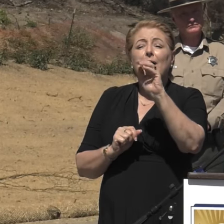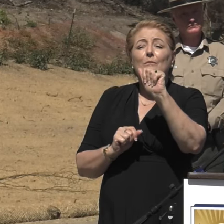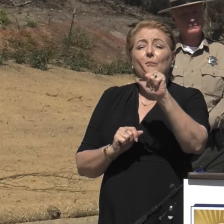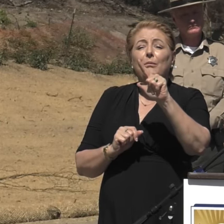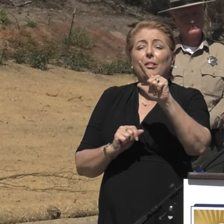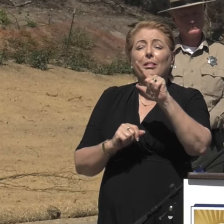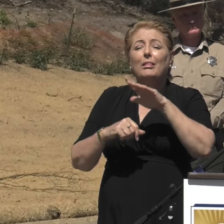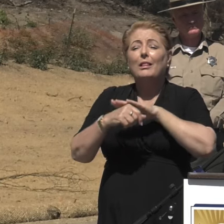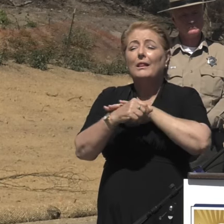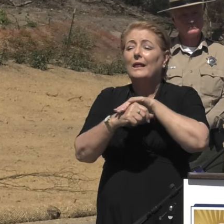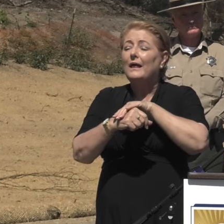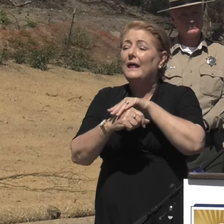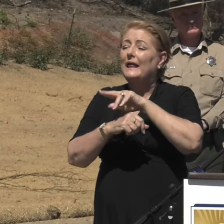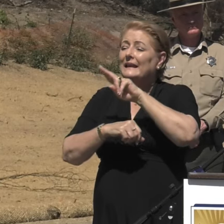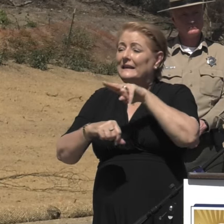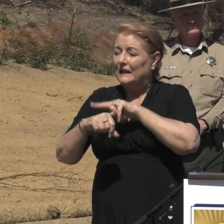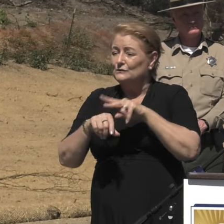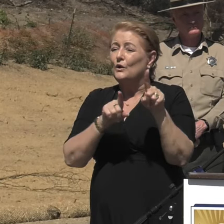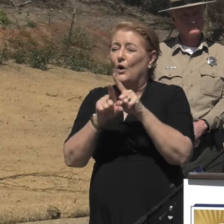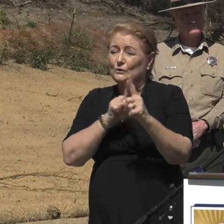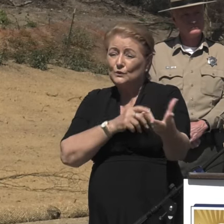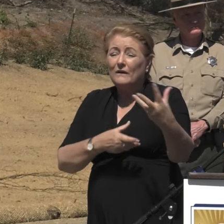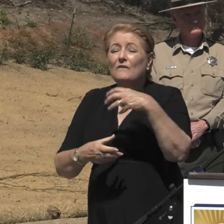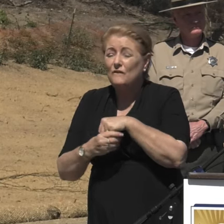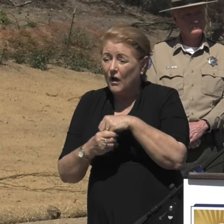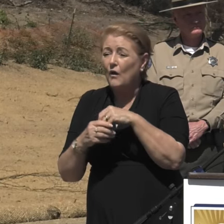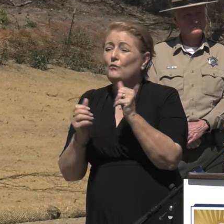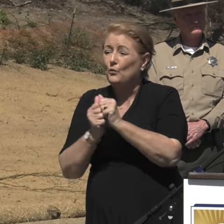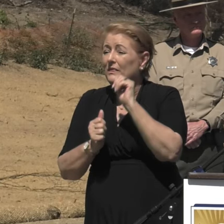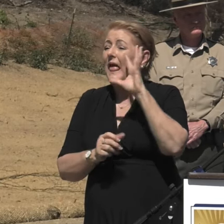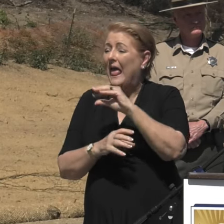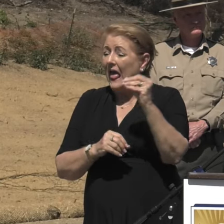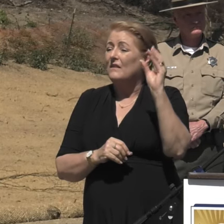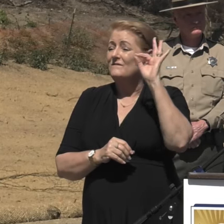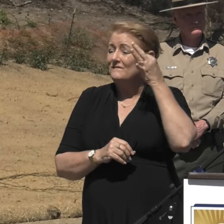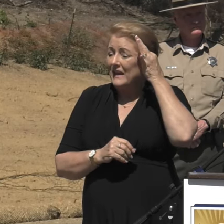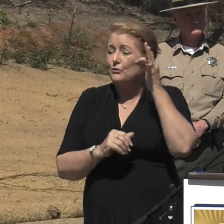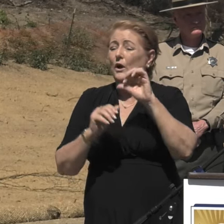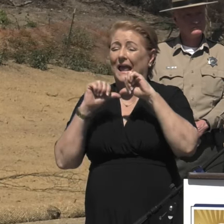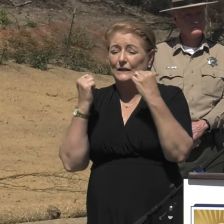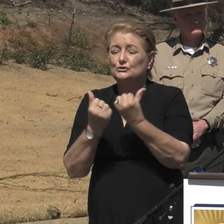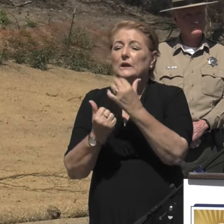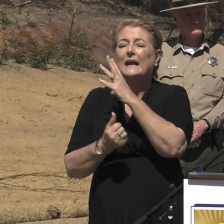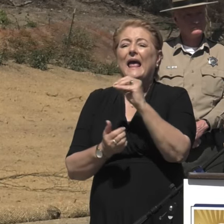as well as federal agencies. The recovery effort also includes the